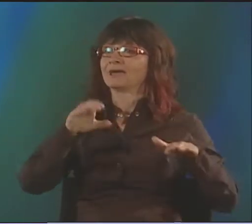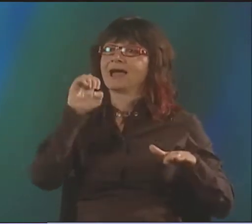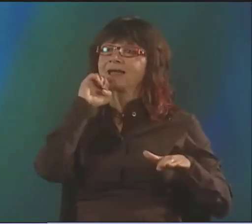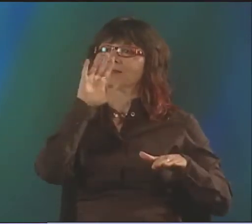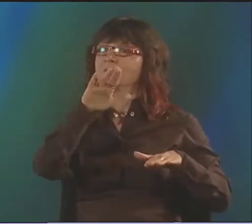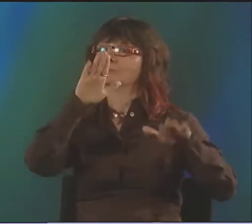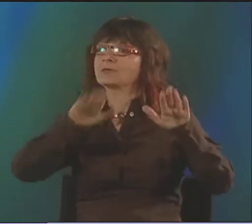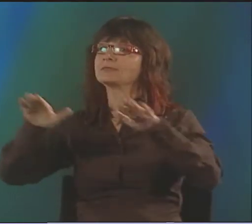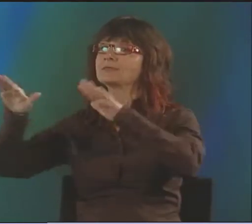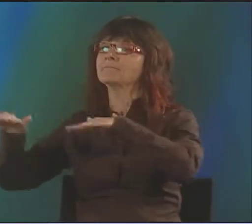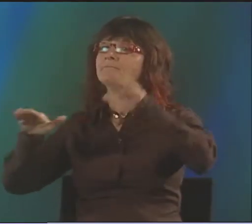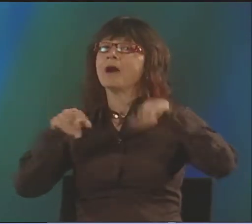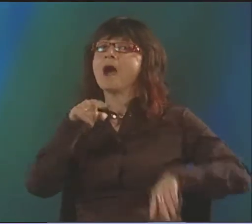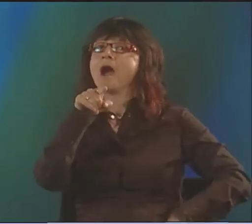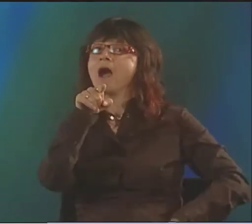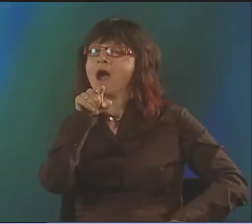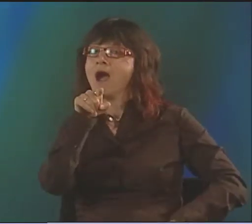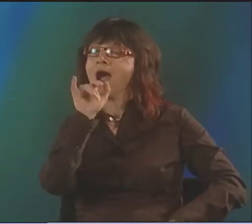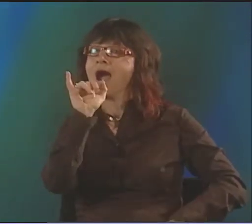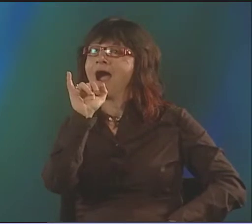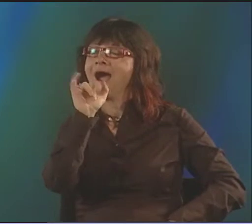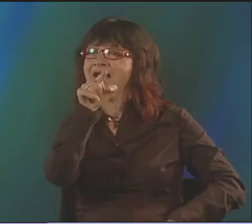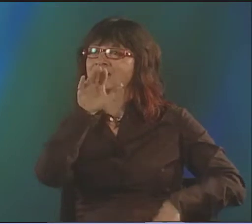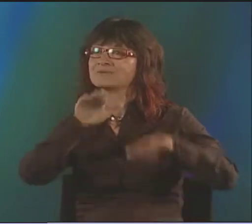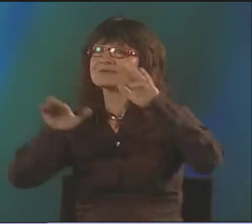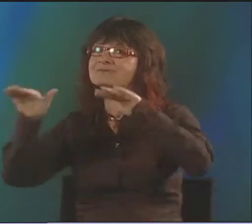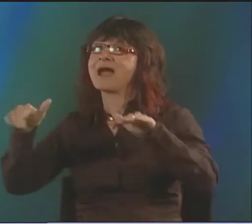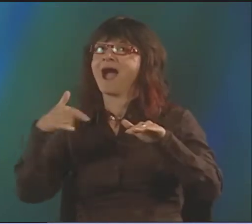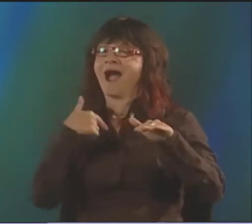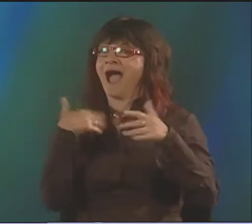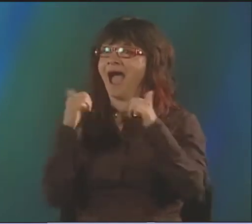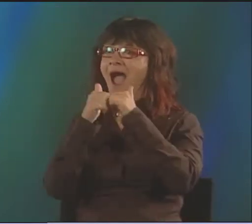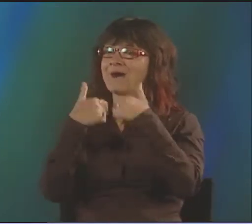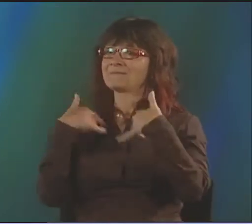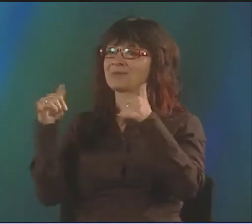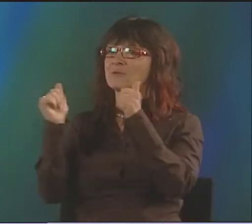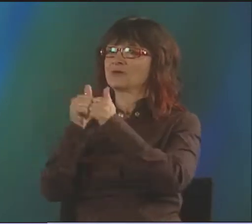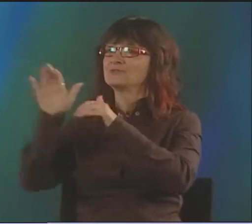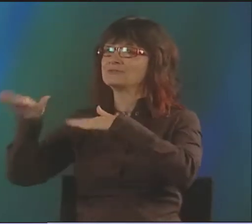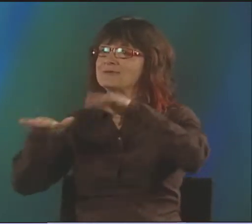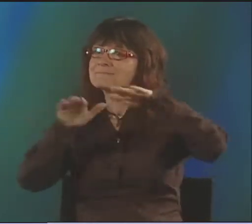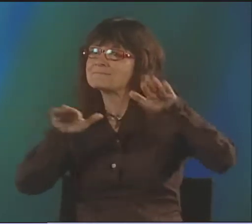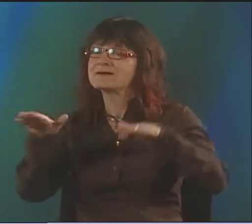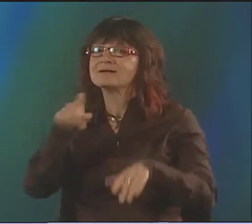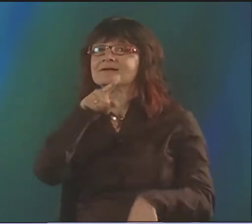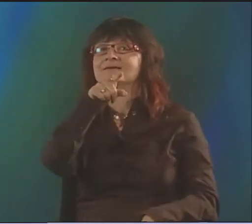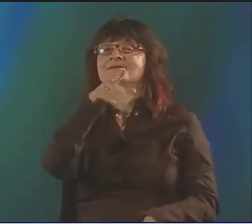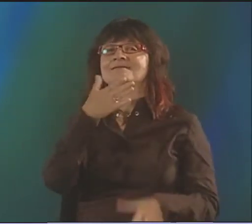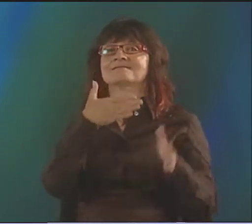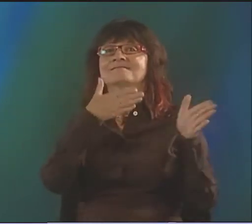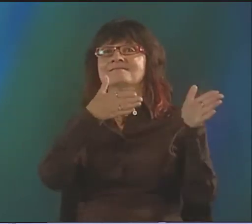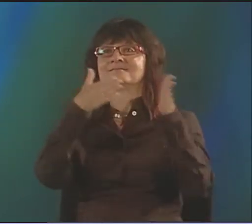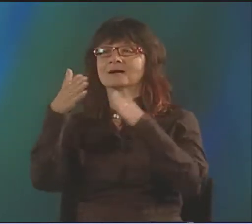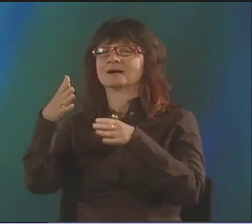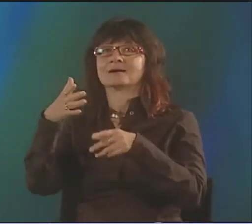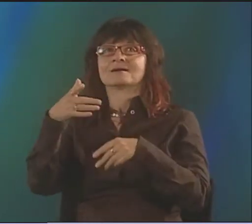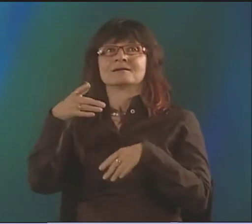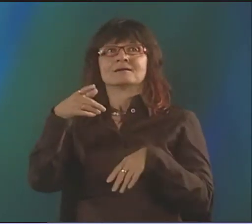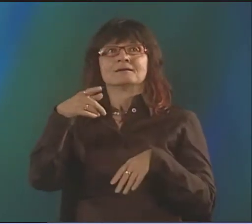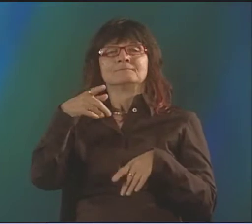RHYTHM. ELLA USES A LOT OF RHYTHM IN HER POEMS. AND I WONDER, HOW CAN I PLAY WITH RHYTHM